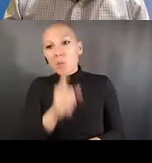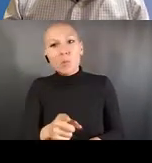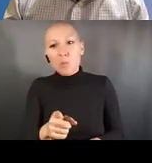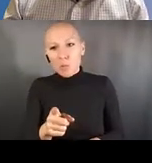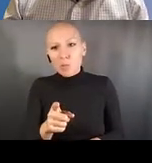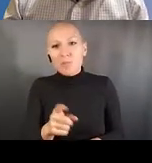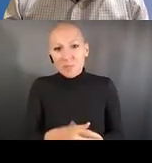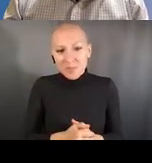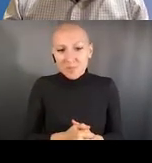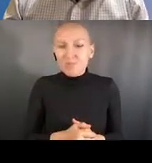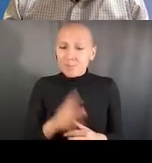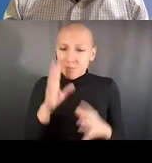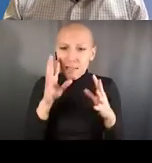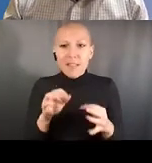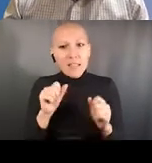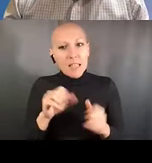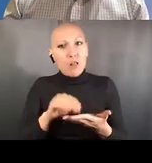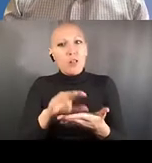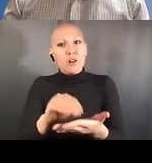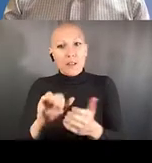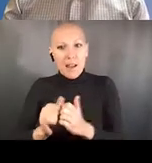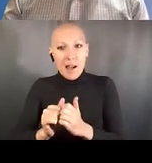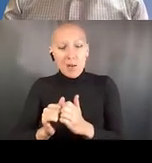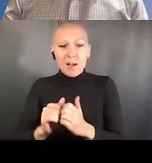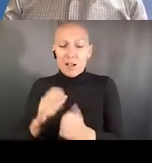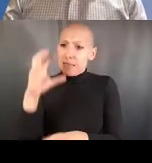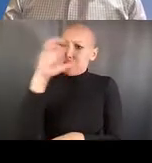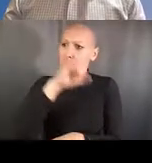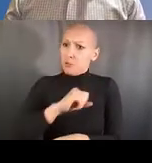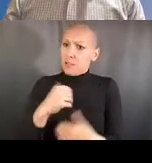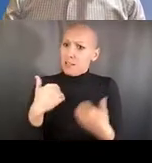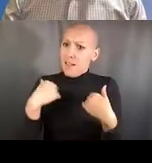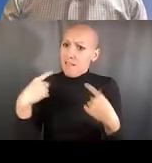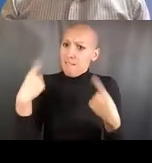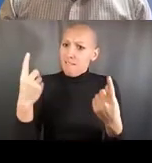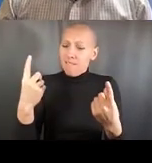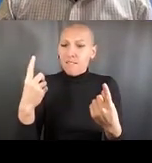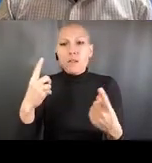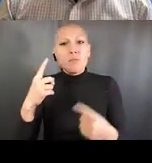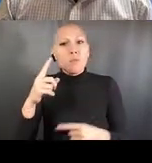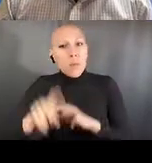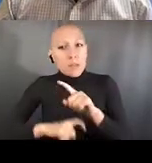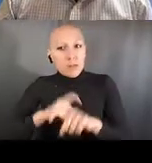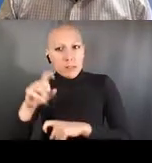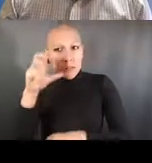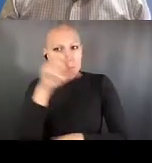to think about teaching not to academic standards in terms of things such as safety,